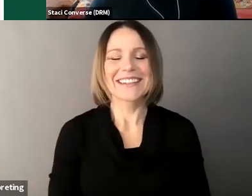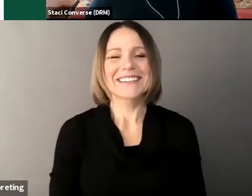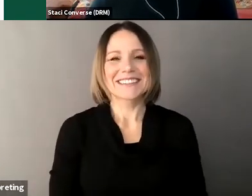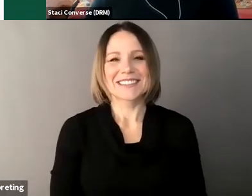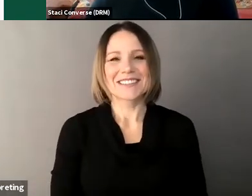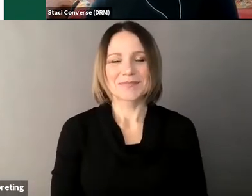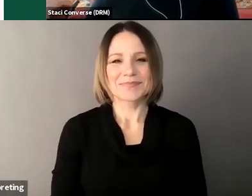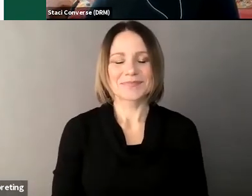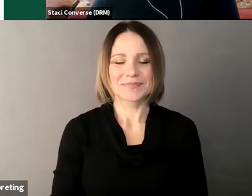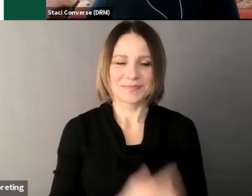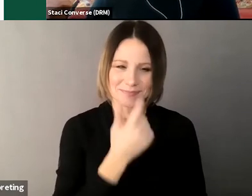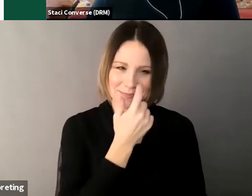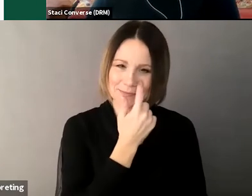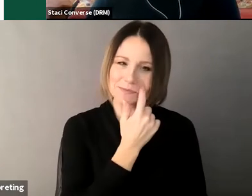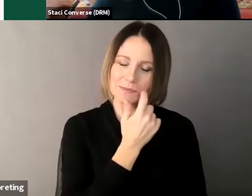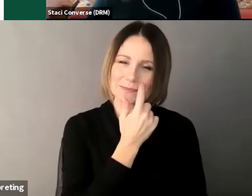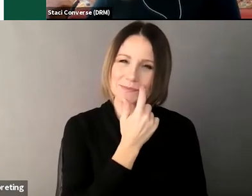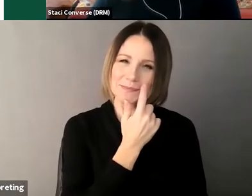and as we'll talk about going forward um